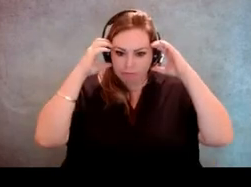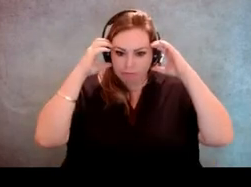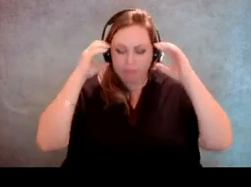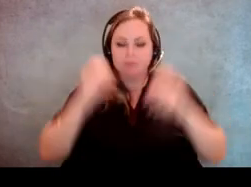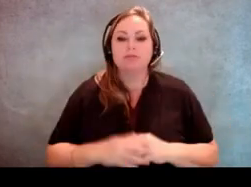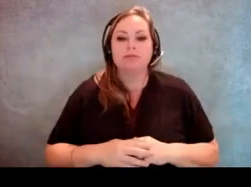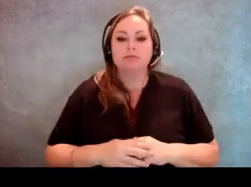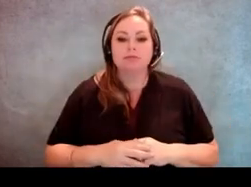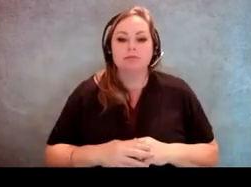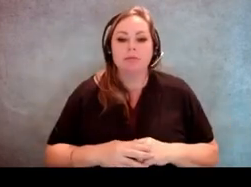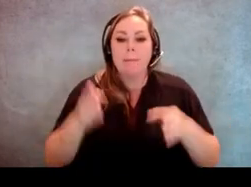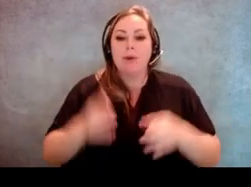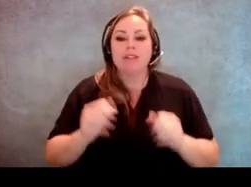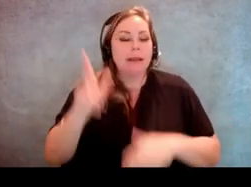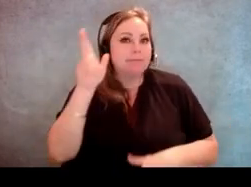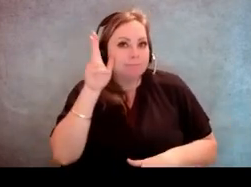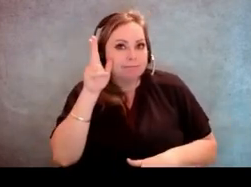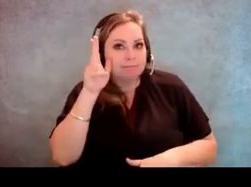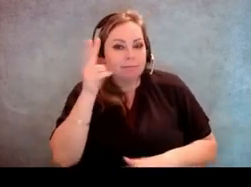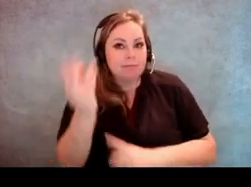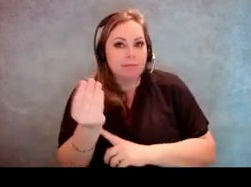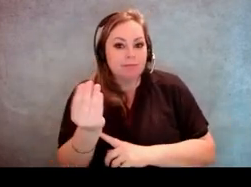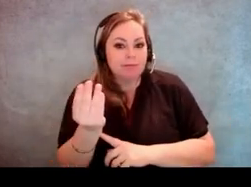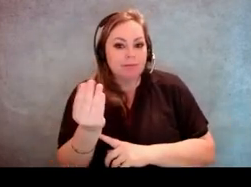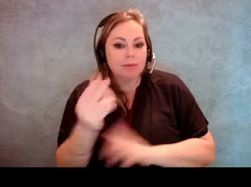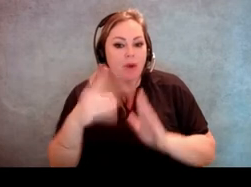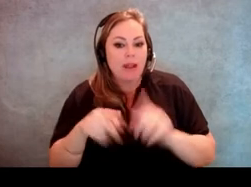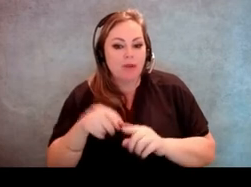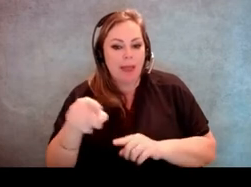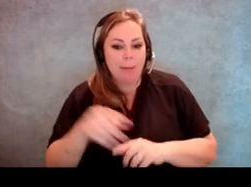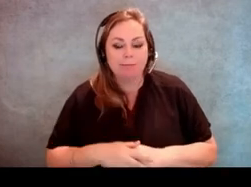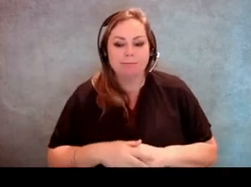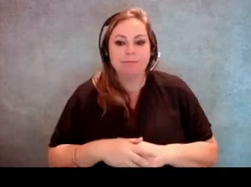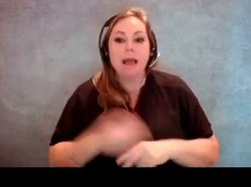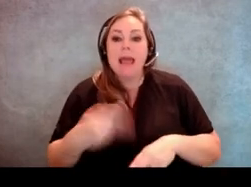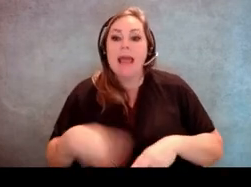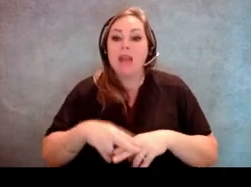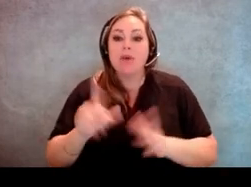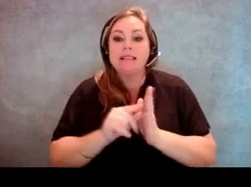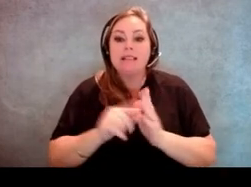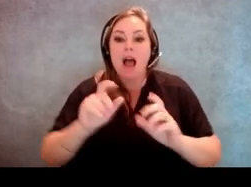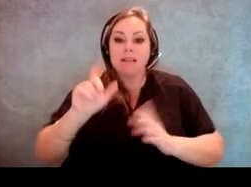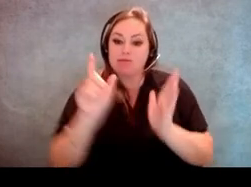with the machine and the person can have the ballot read to them. An increased font size on the screen,